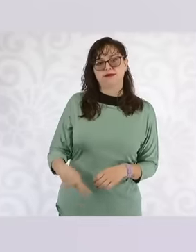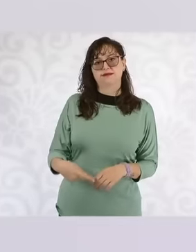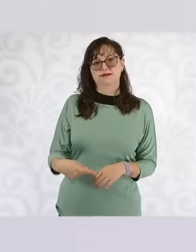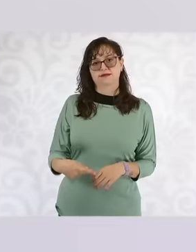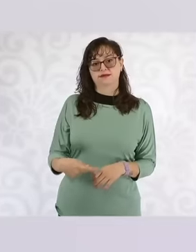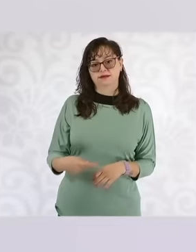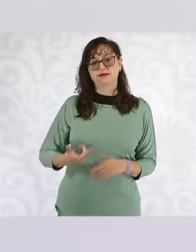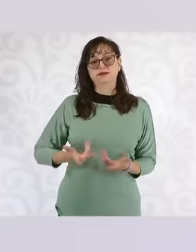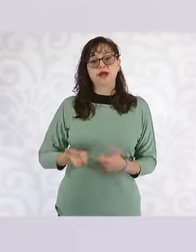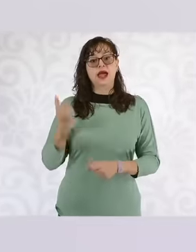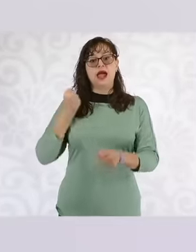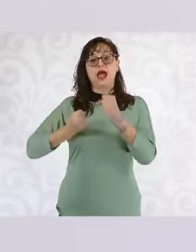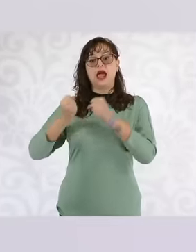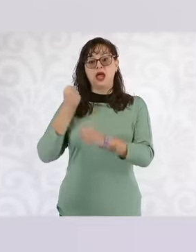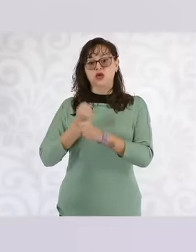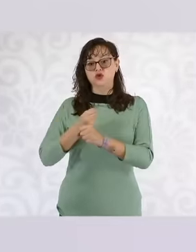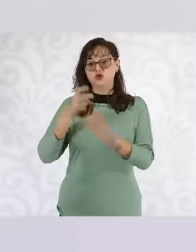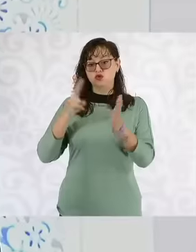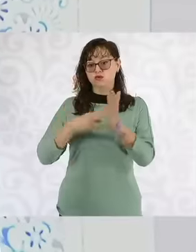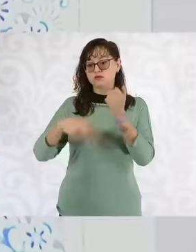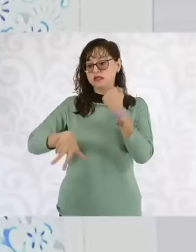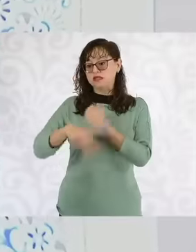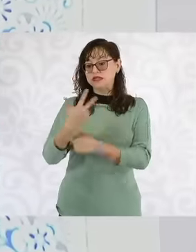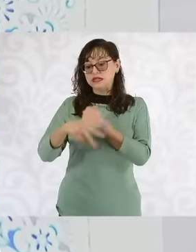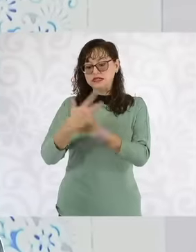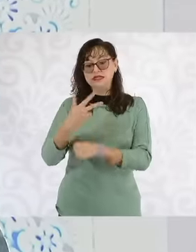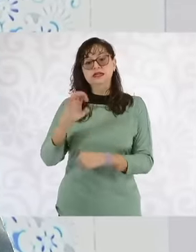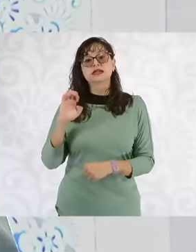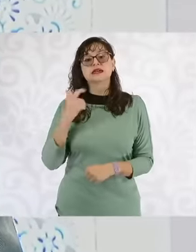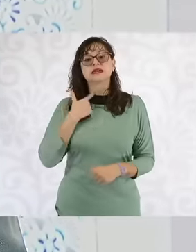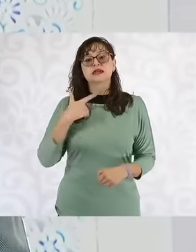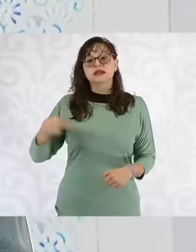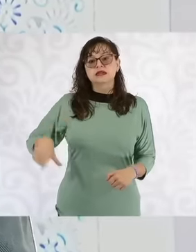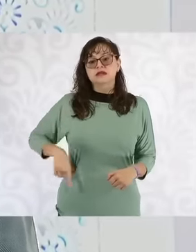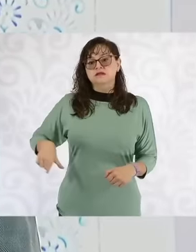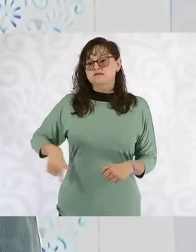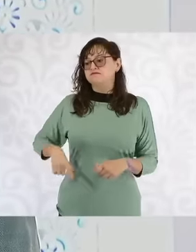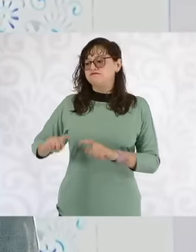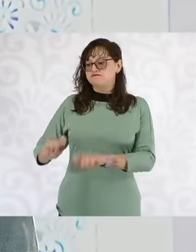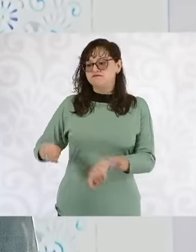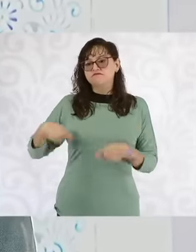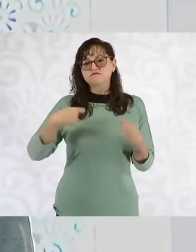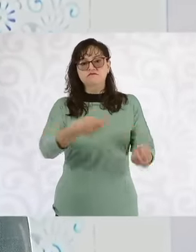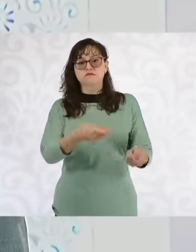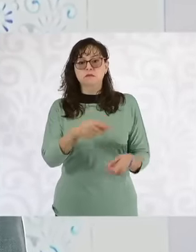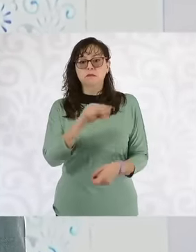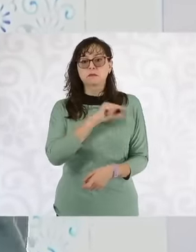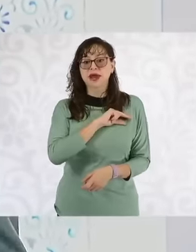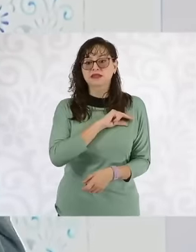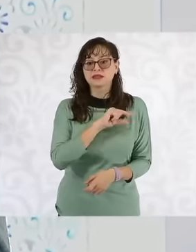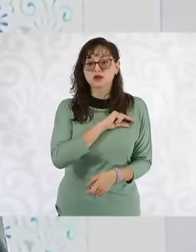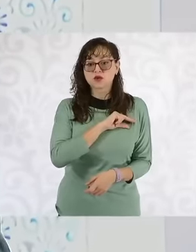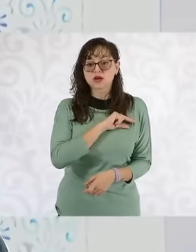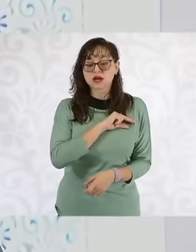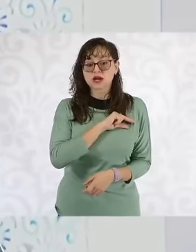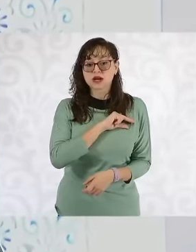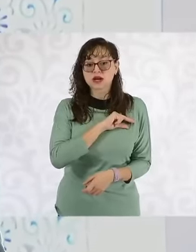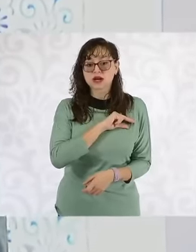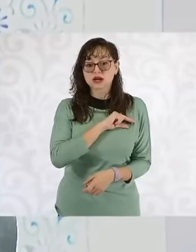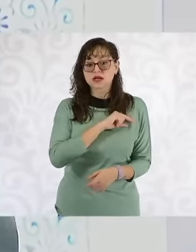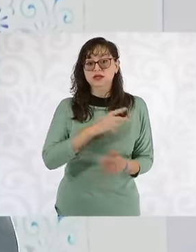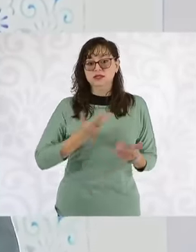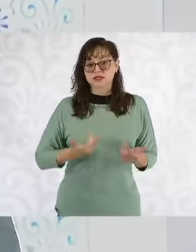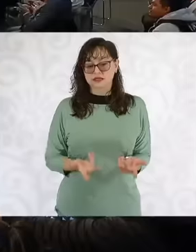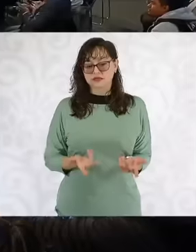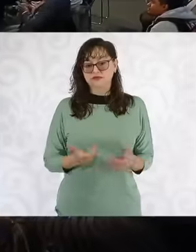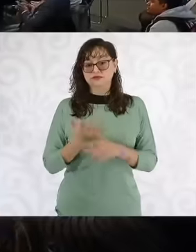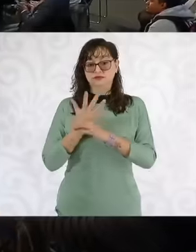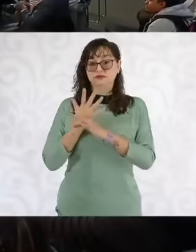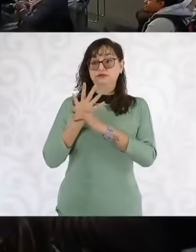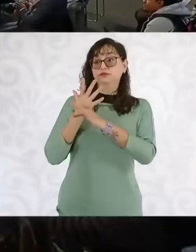2013 they privatized because by converting Pemex CFE in productive companies of the state actually